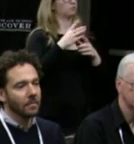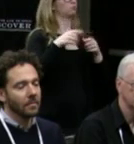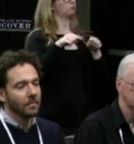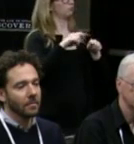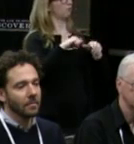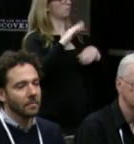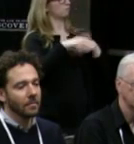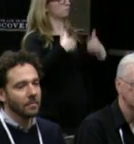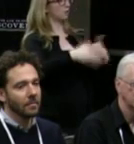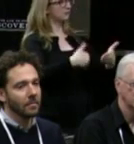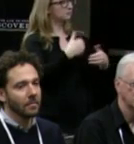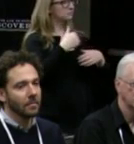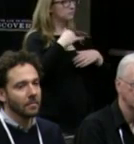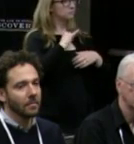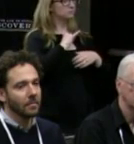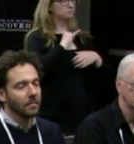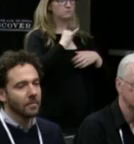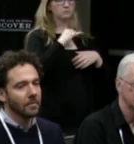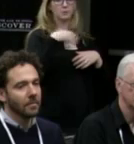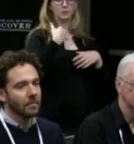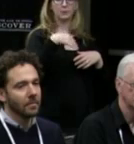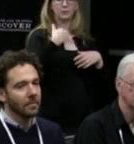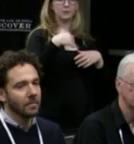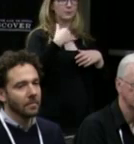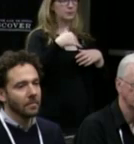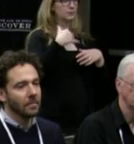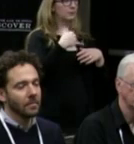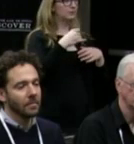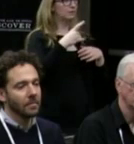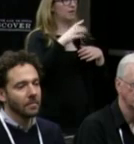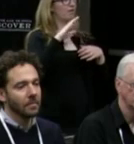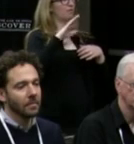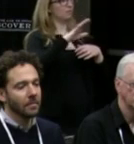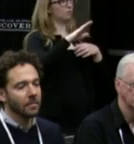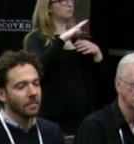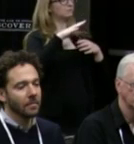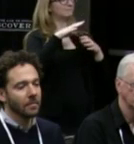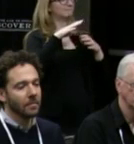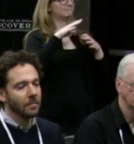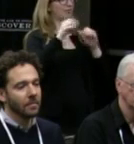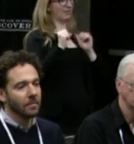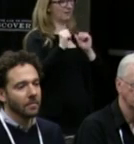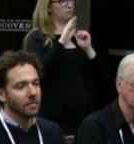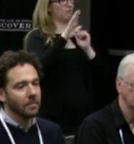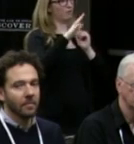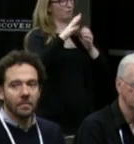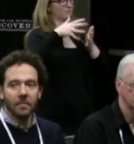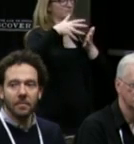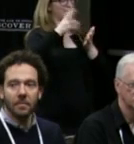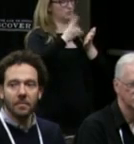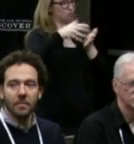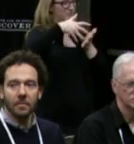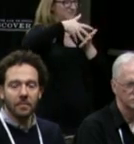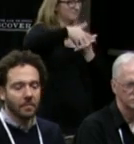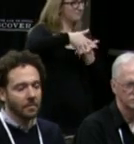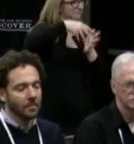was the deep oral tradition that the theater has, and in the many ways that we unknowingly through